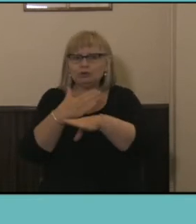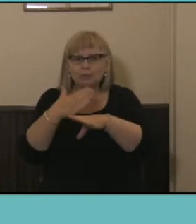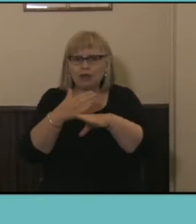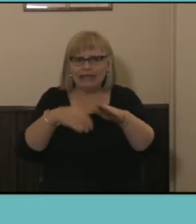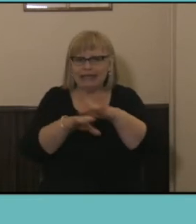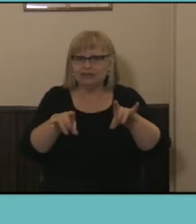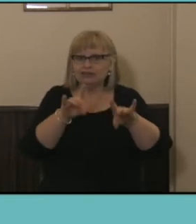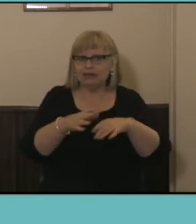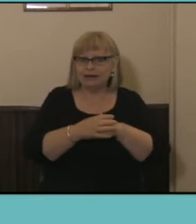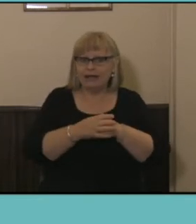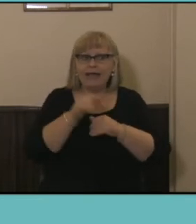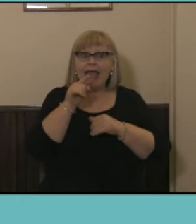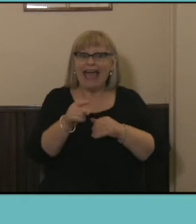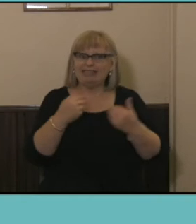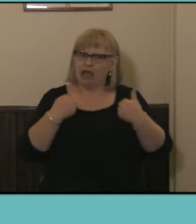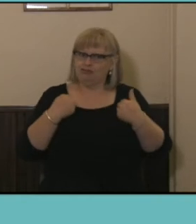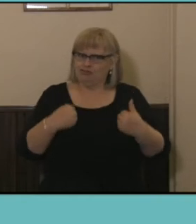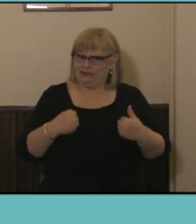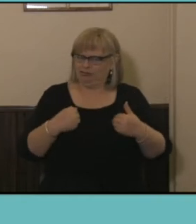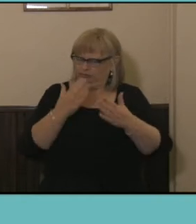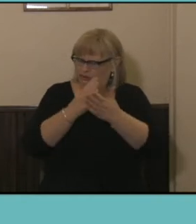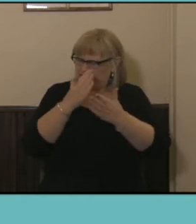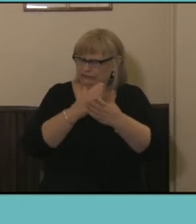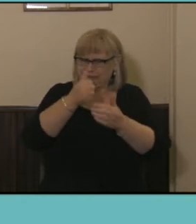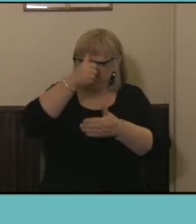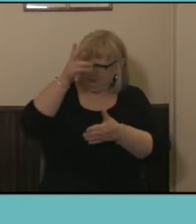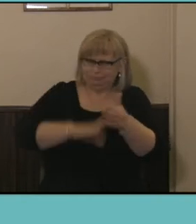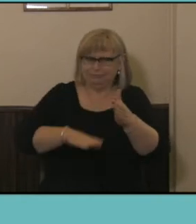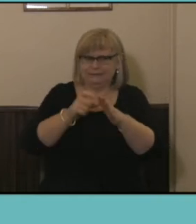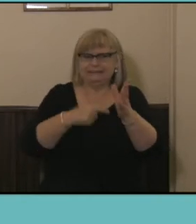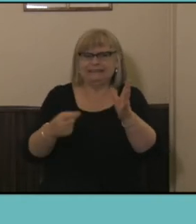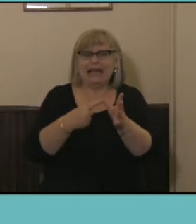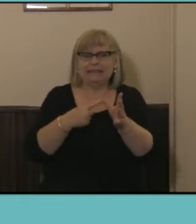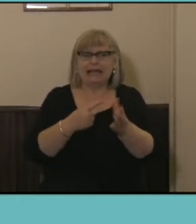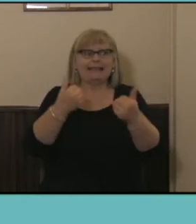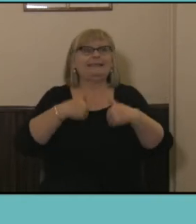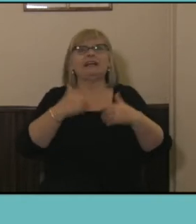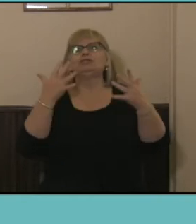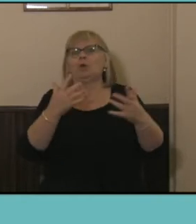rich data allows you to go beyond what the kind of headline labor information